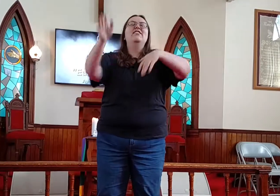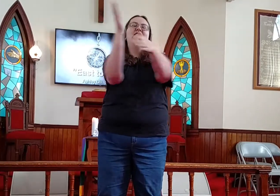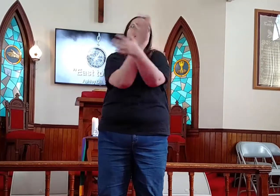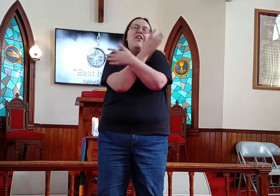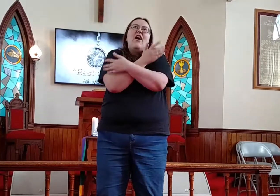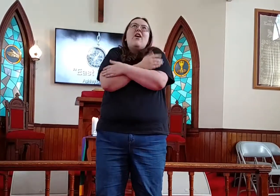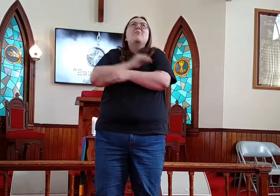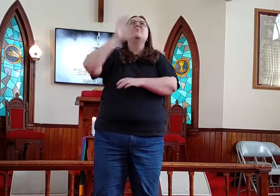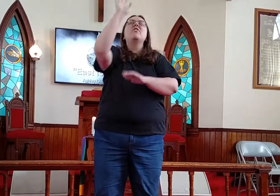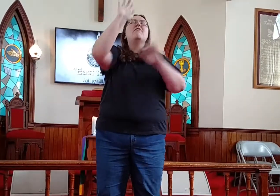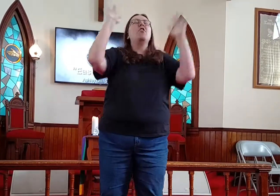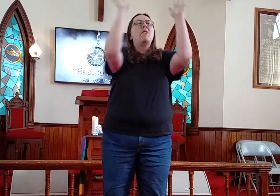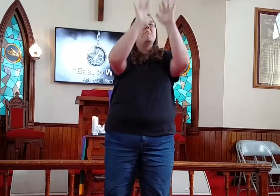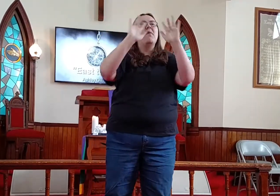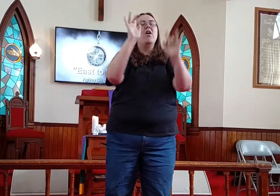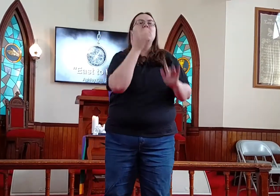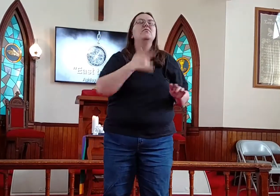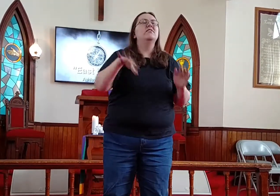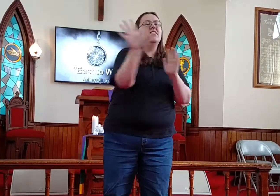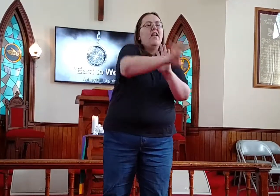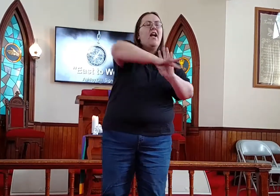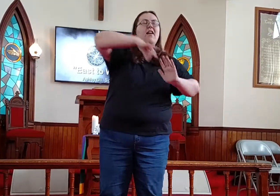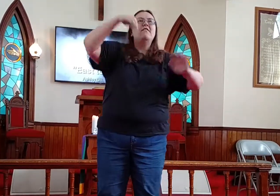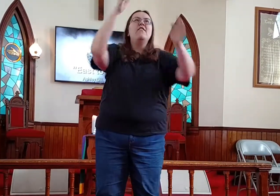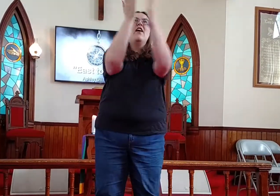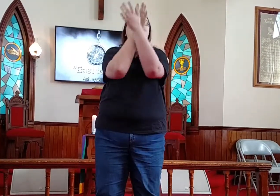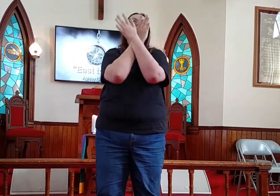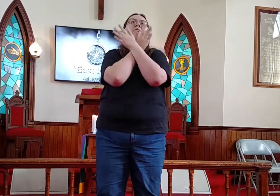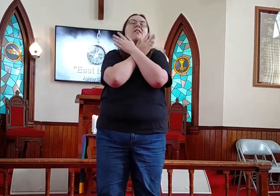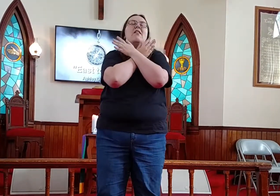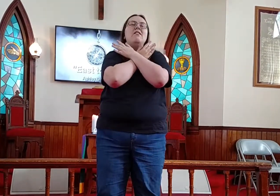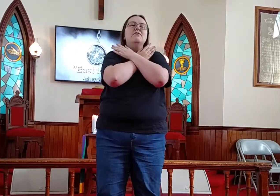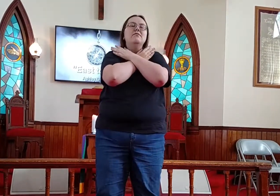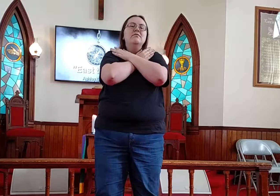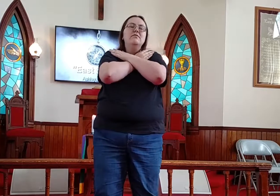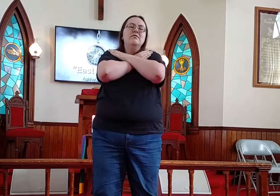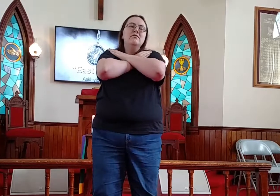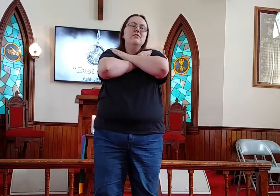In the arms of your mercy I find rest